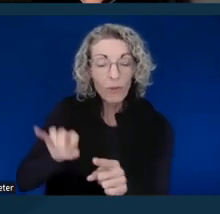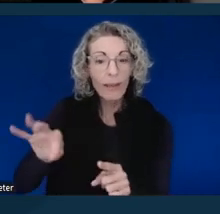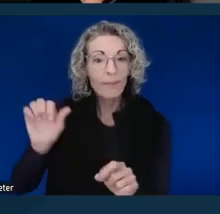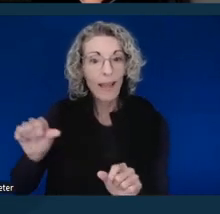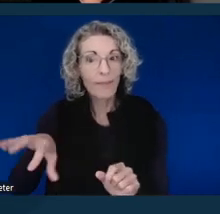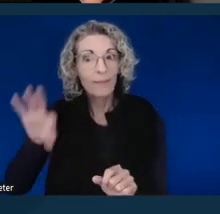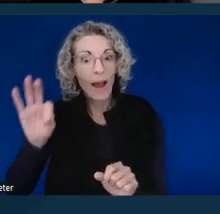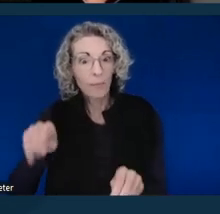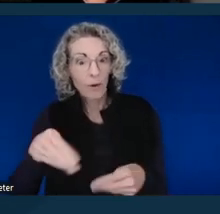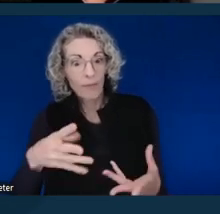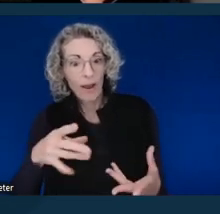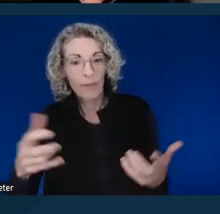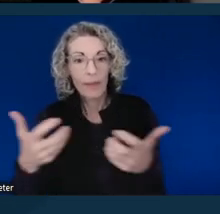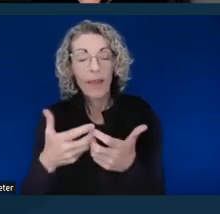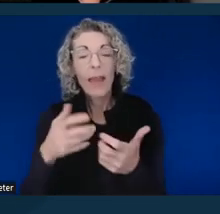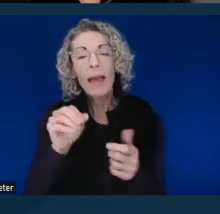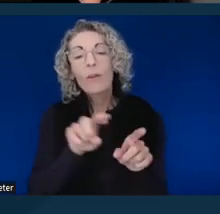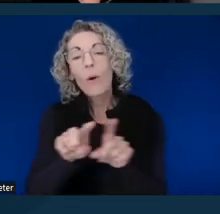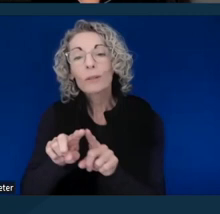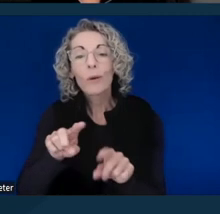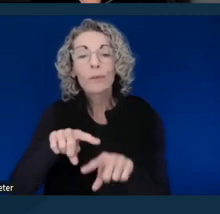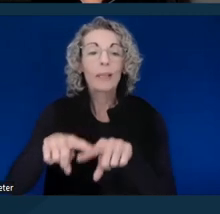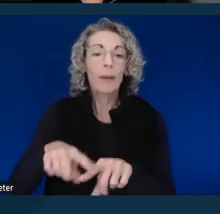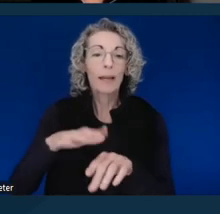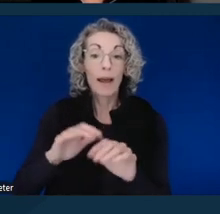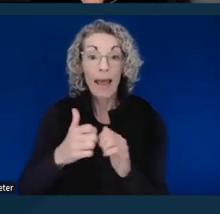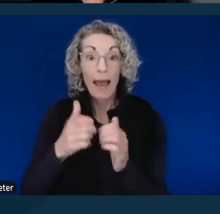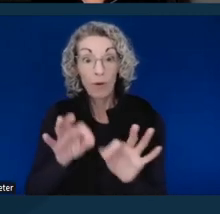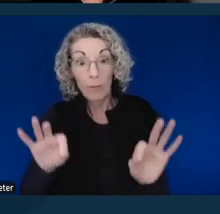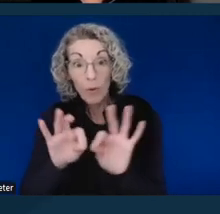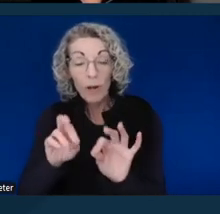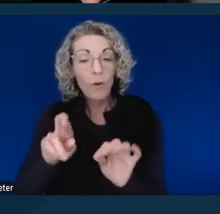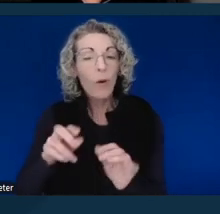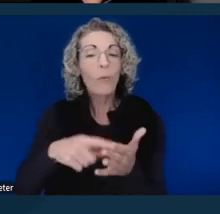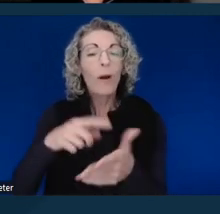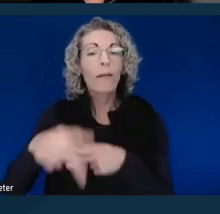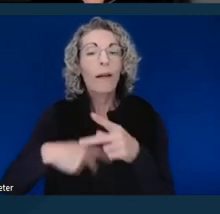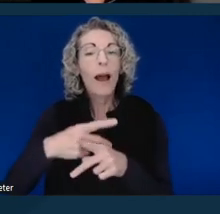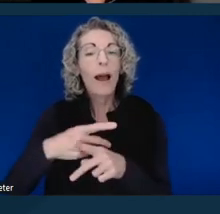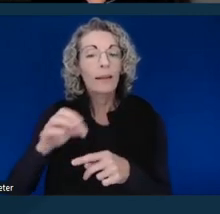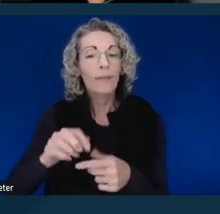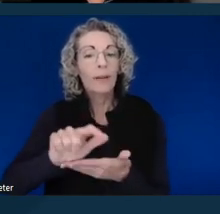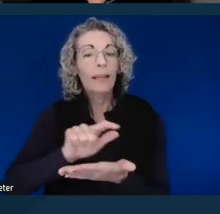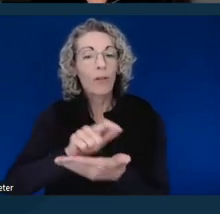And I would assume it also depends on the importance or the nature of the proceeding. Next slide, please.